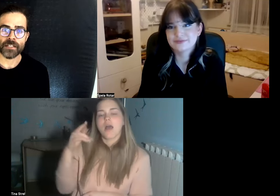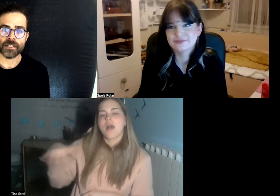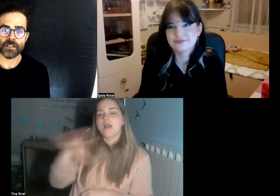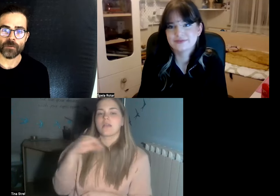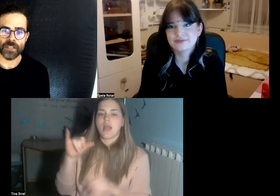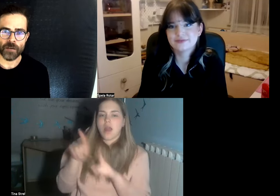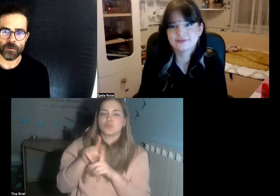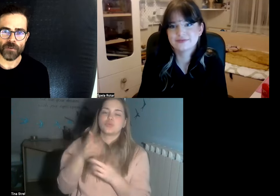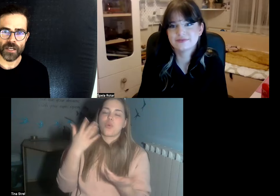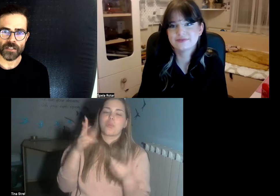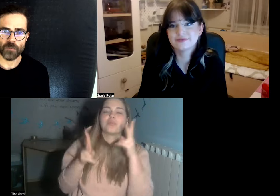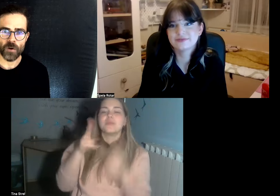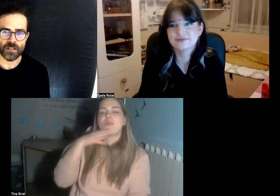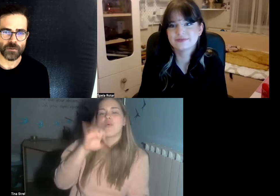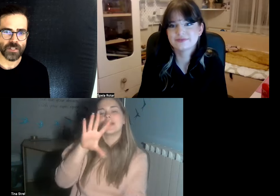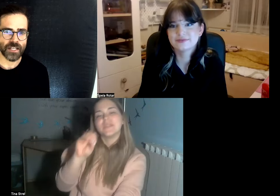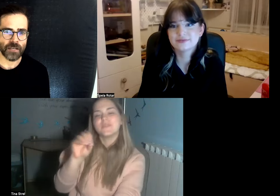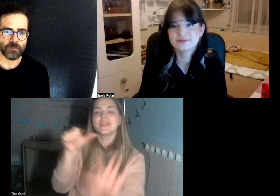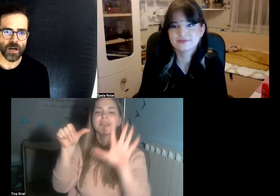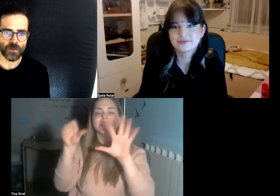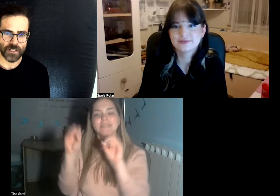we face more or less with the same barriers